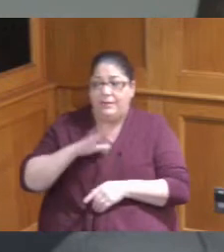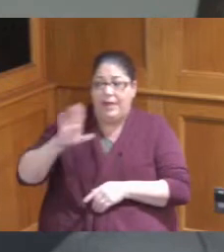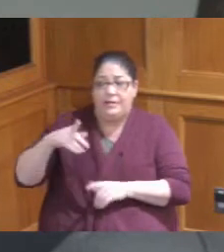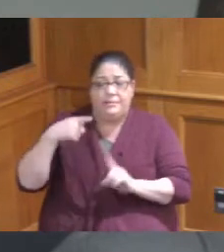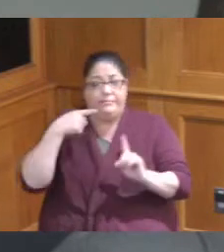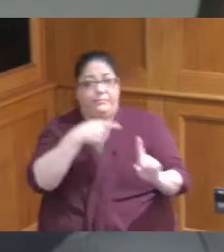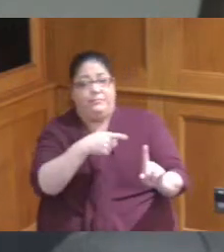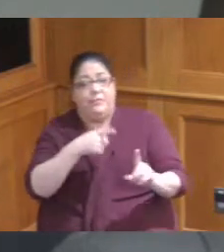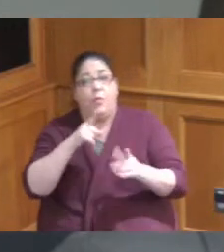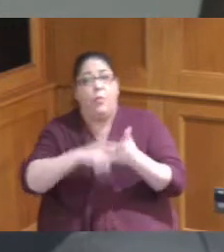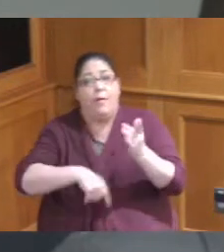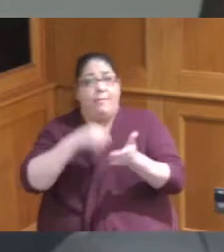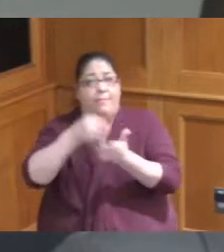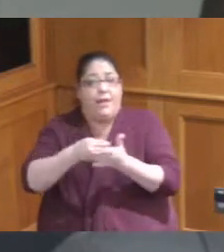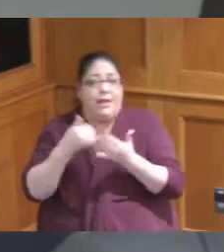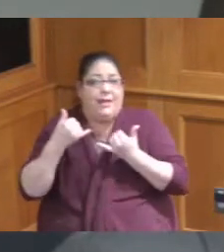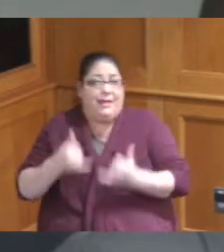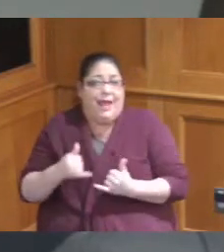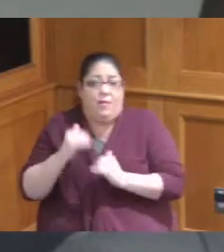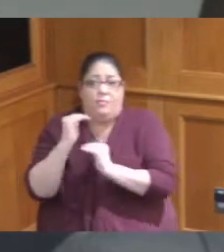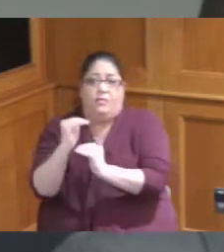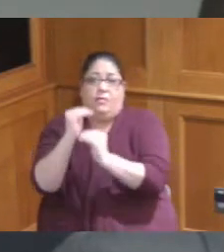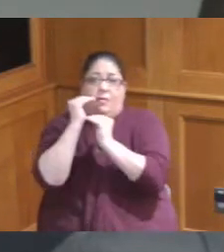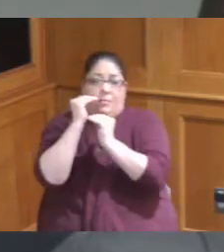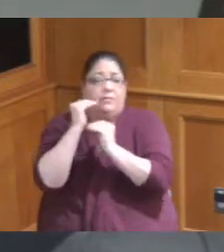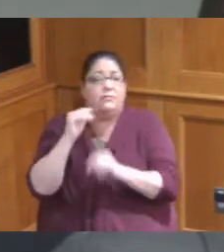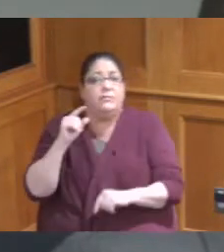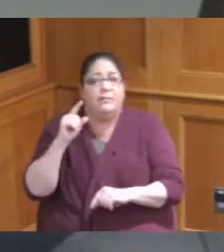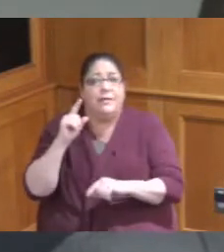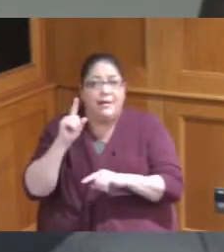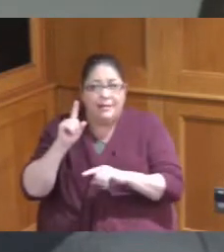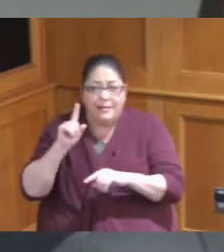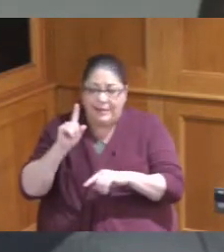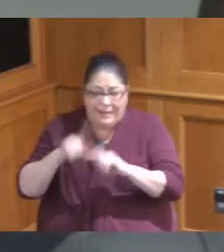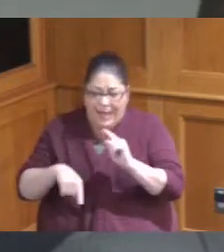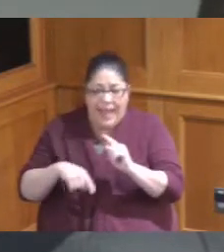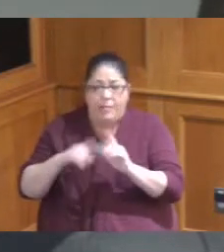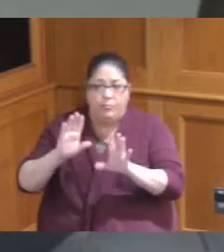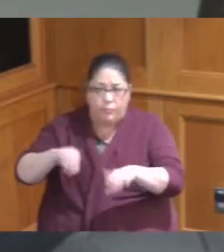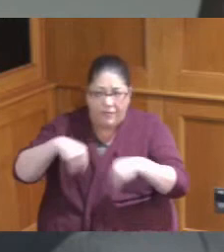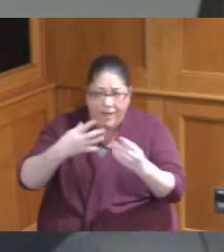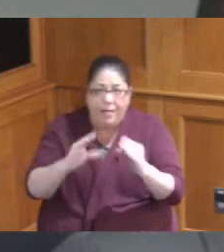getting right now was very limited to the subject of Housing and that he couldn't put people out on